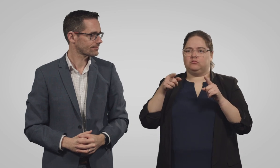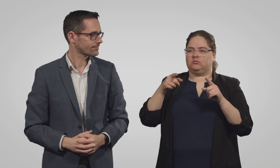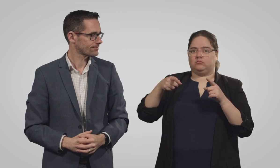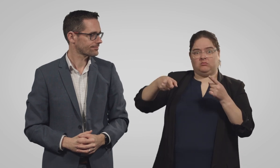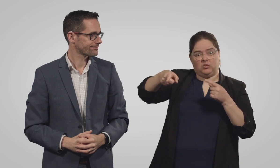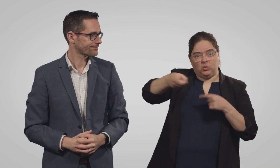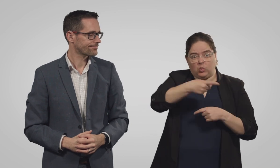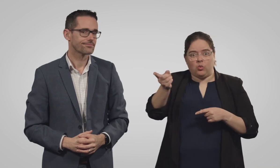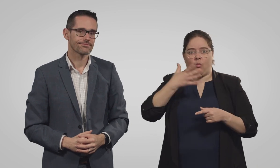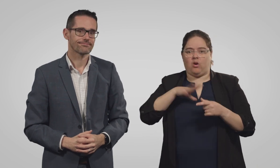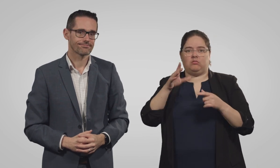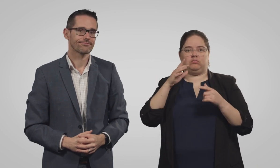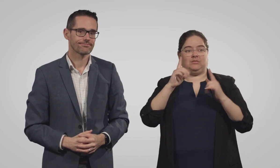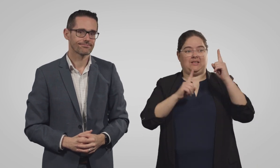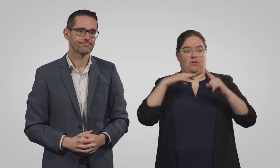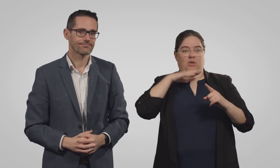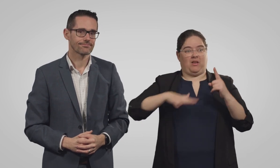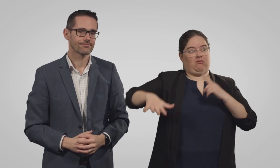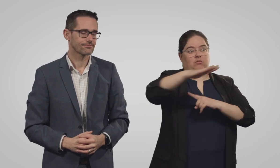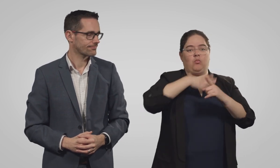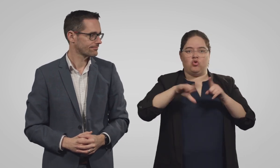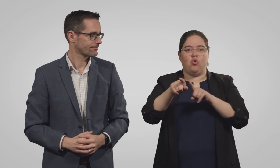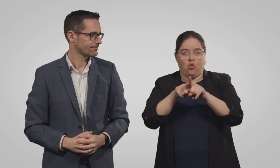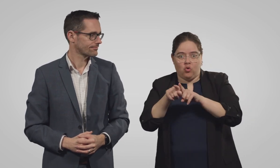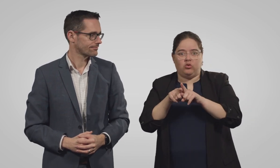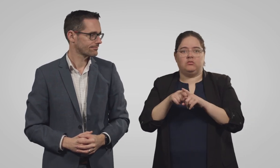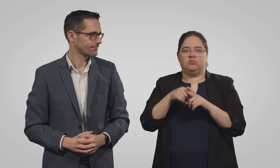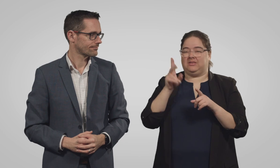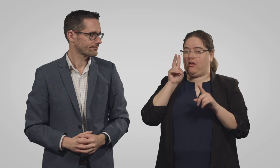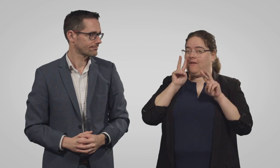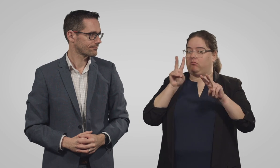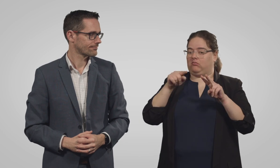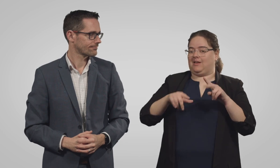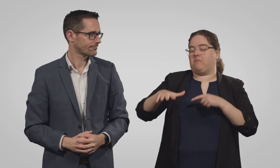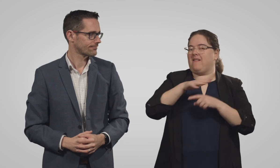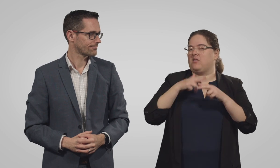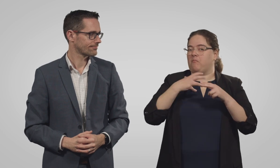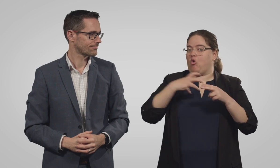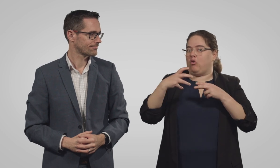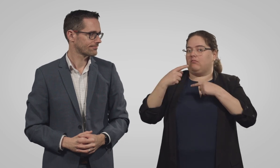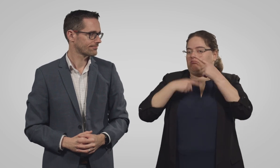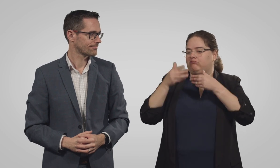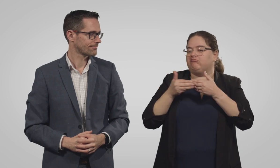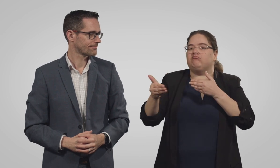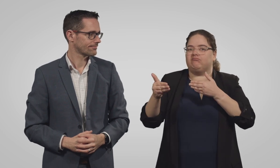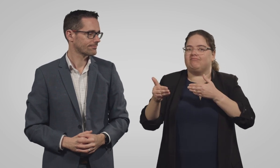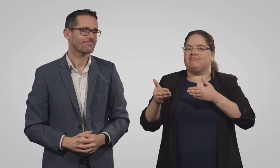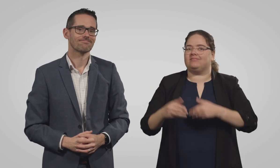wants the general public in City of Melbourne to learn. Keep an eye on this space for more information over the coming weeks.